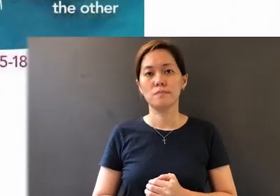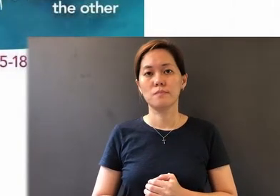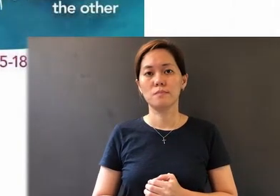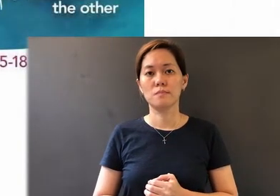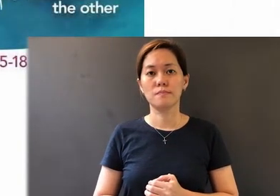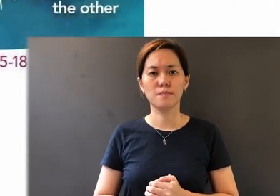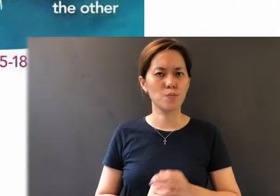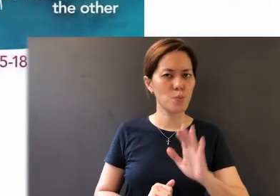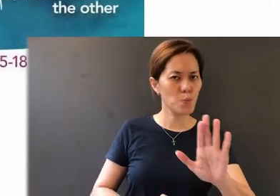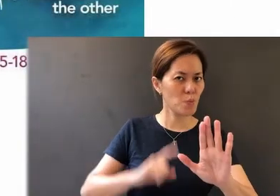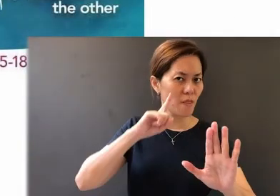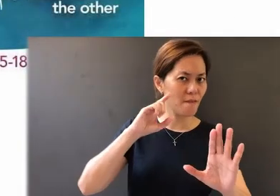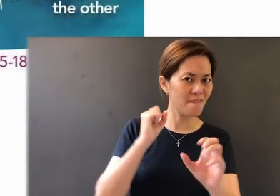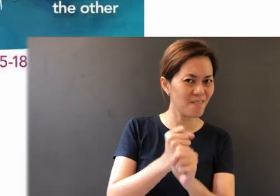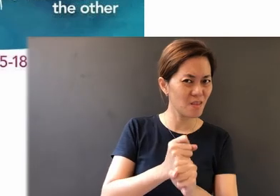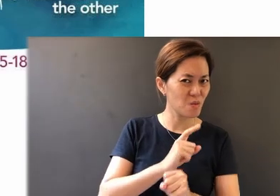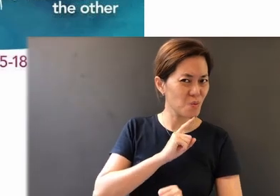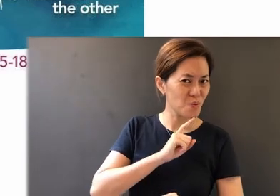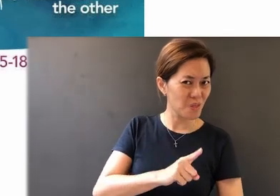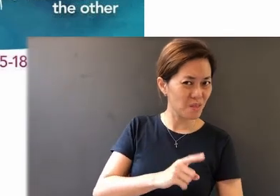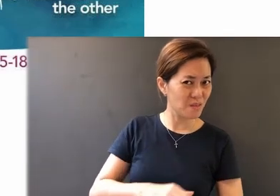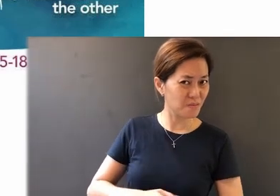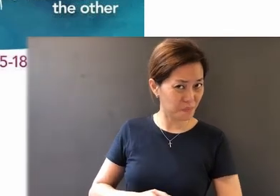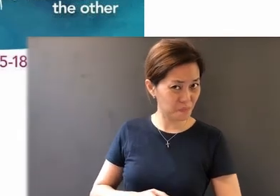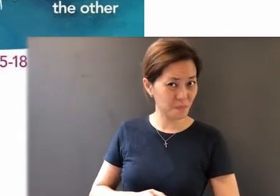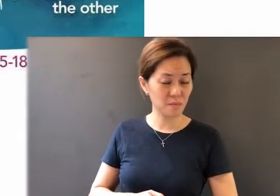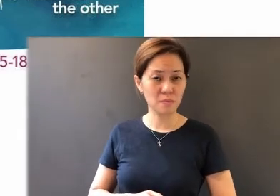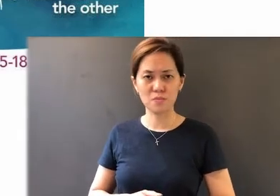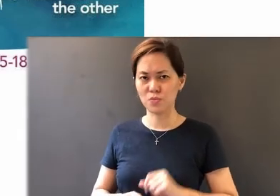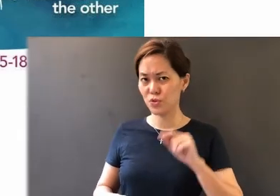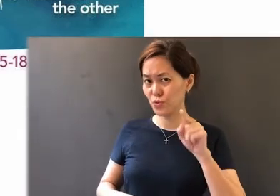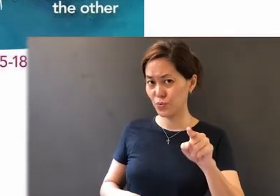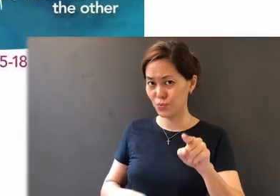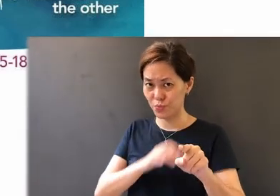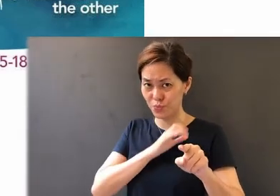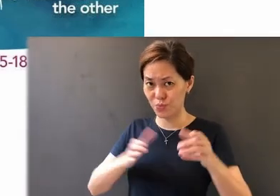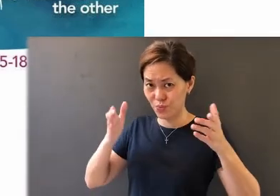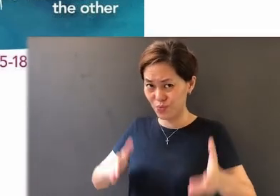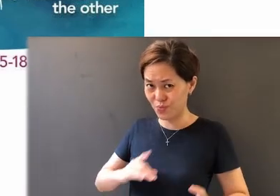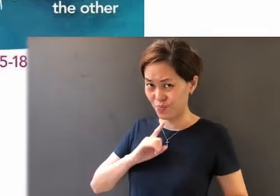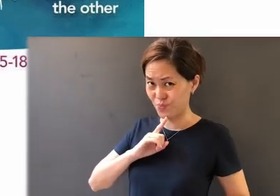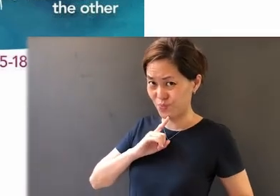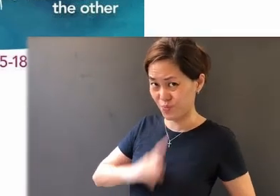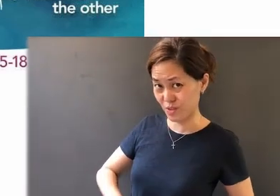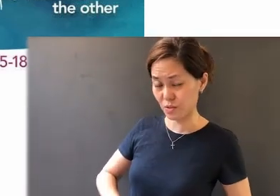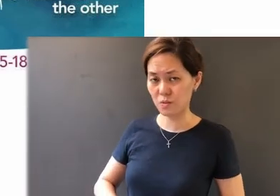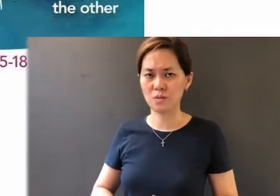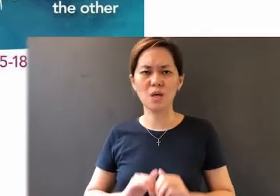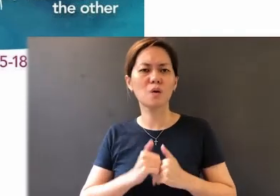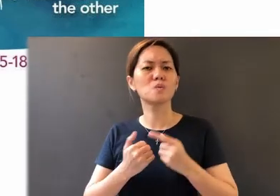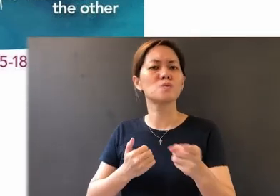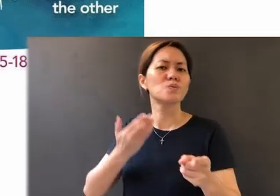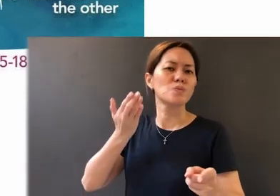Is your faith real? So are you a real Christian? How do you know that your